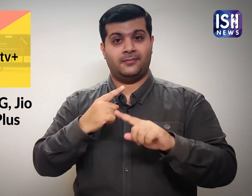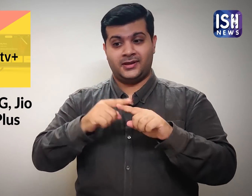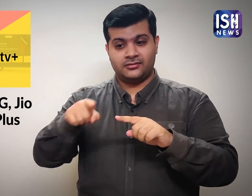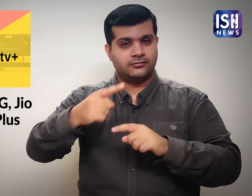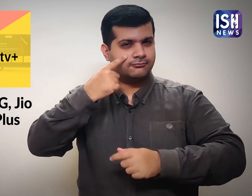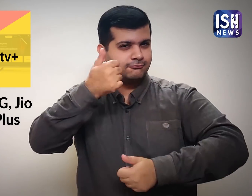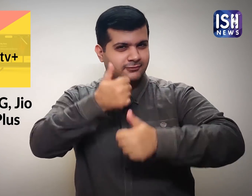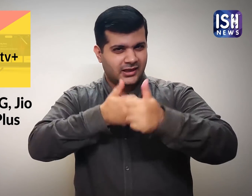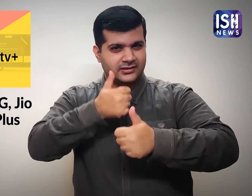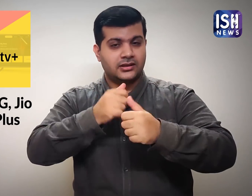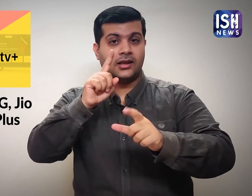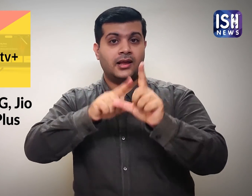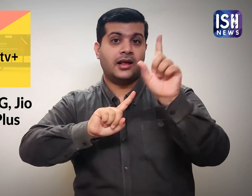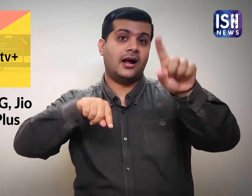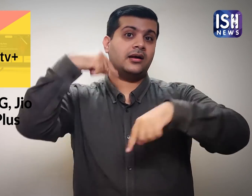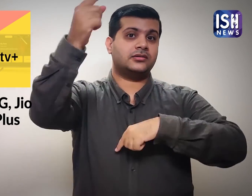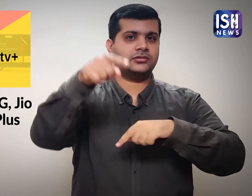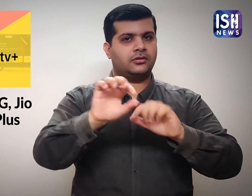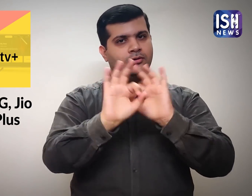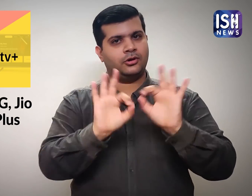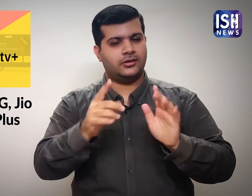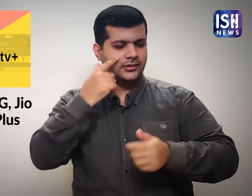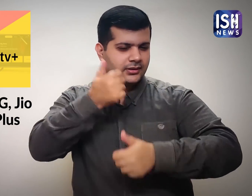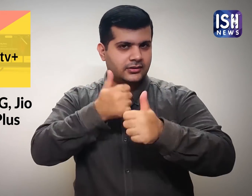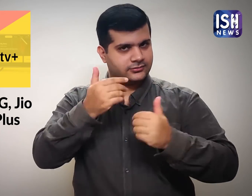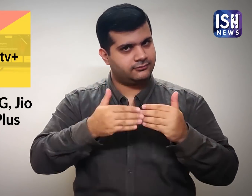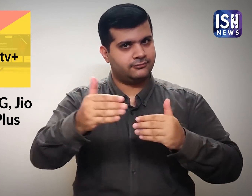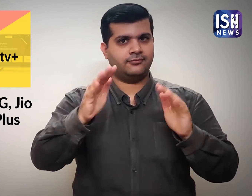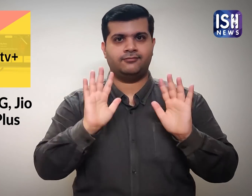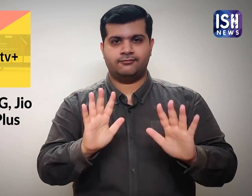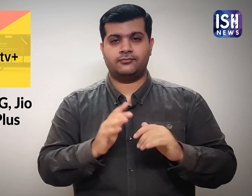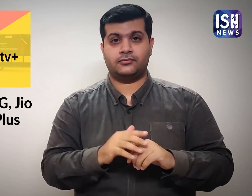It will be ready by next year.